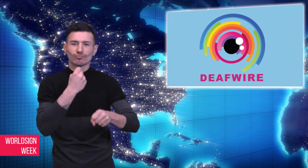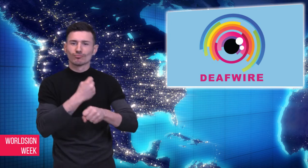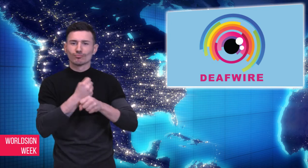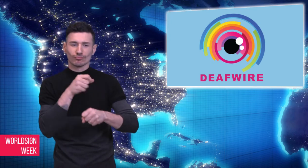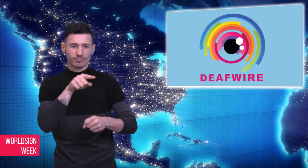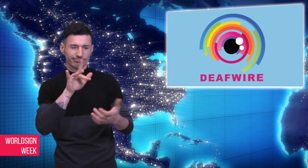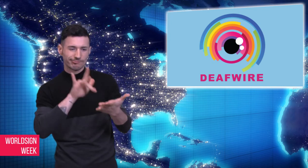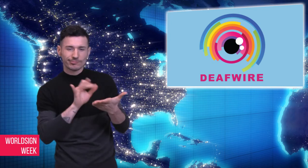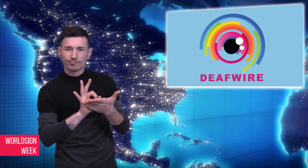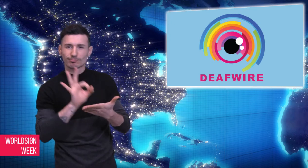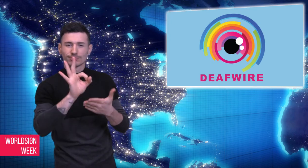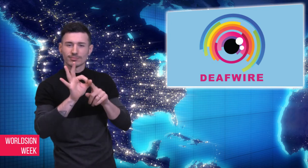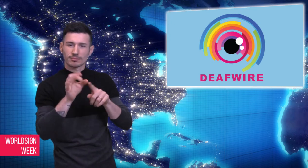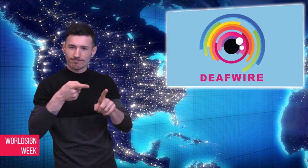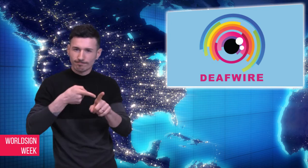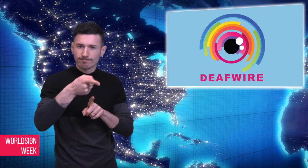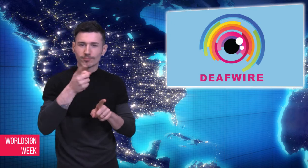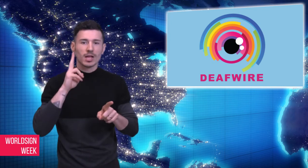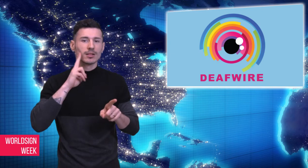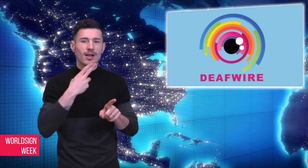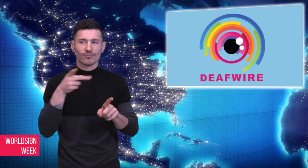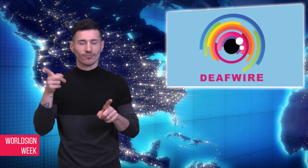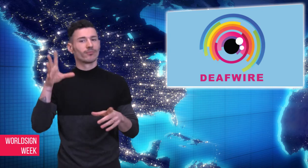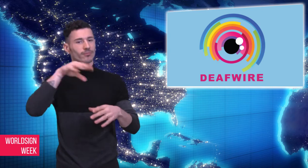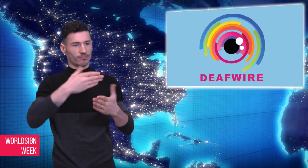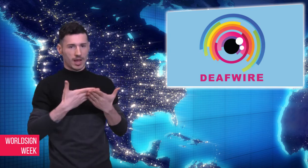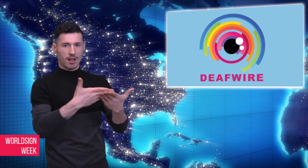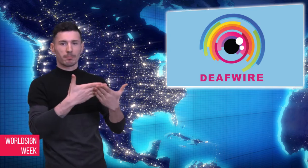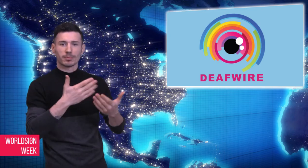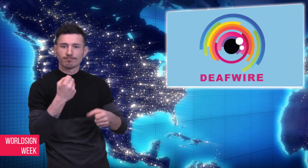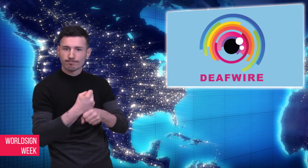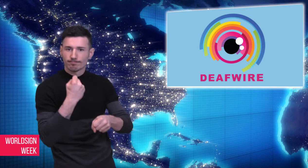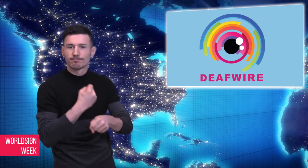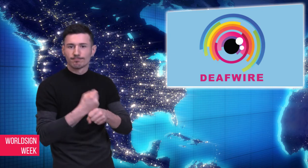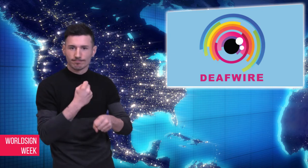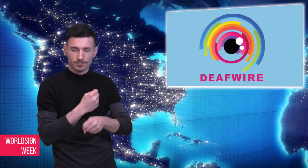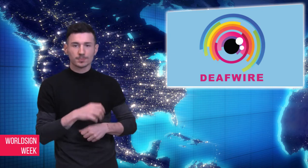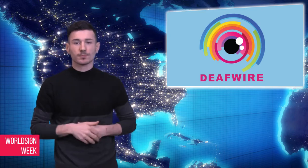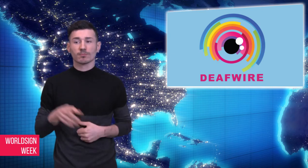including the USA’s National Association of the Deaf. The NAD CEO said it worked with Apple to help create the deaf